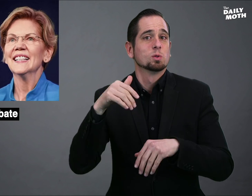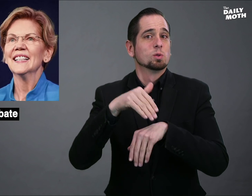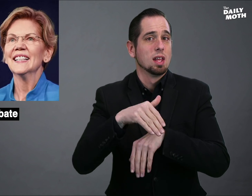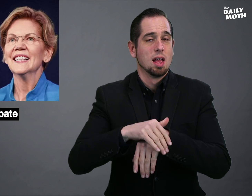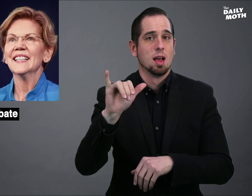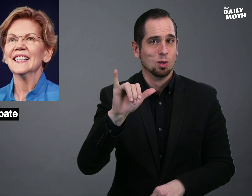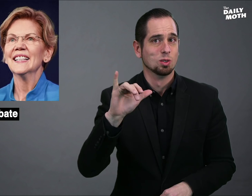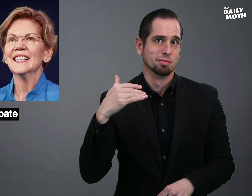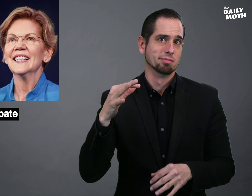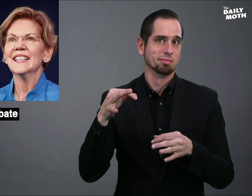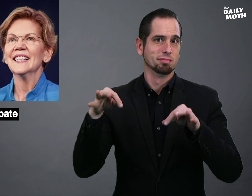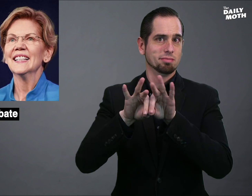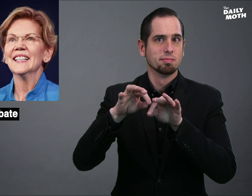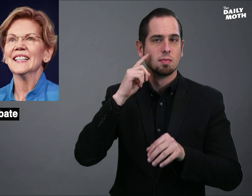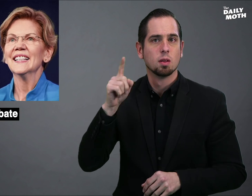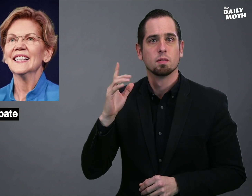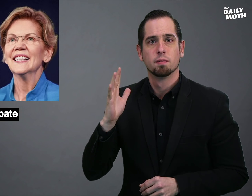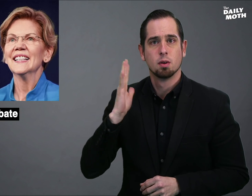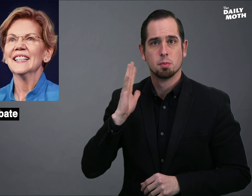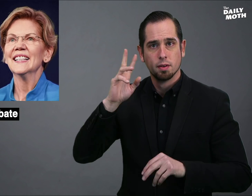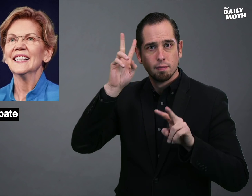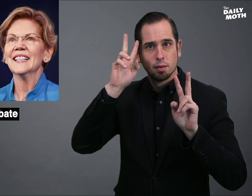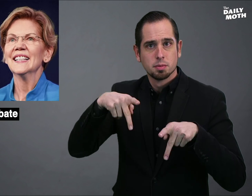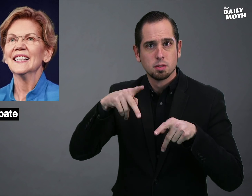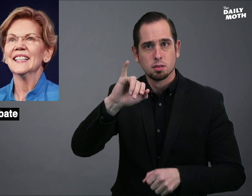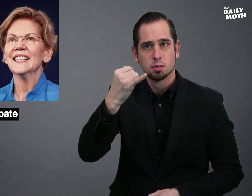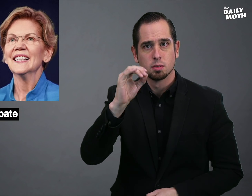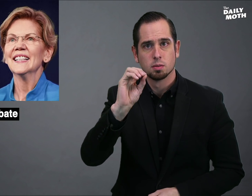Tonight will also be key for former vice president